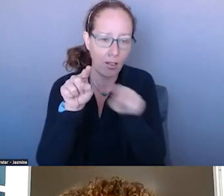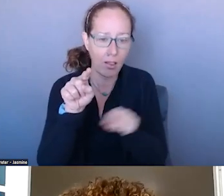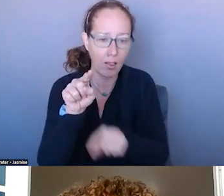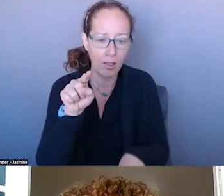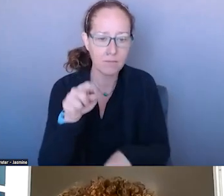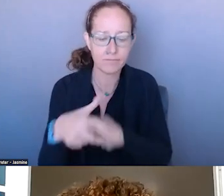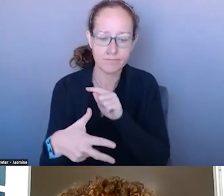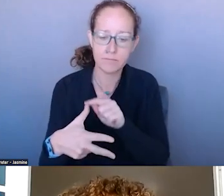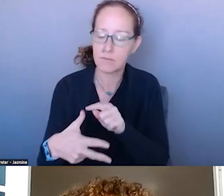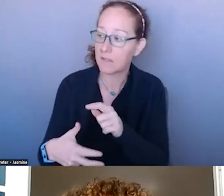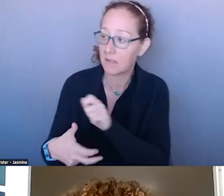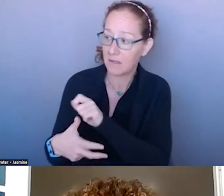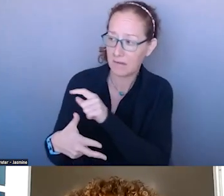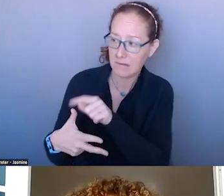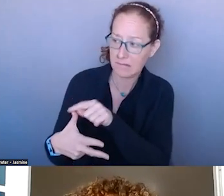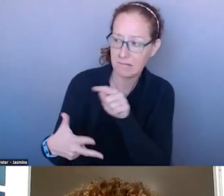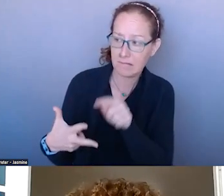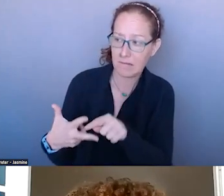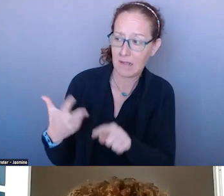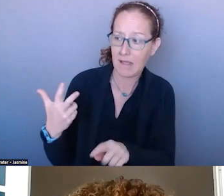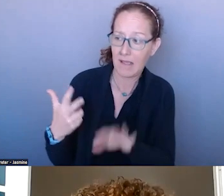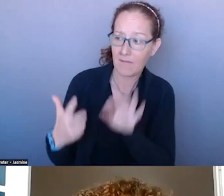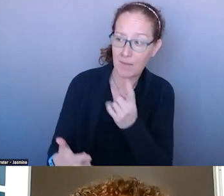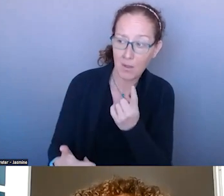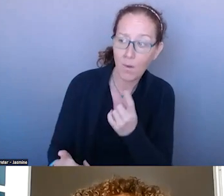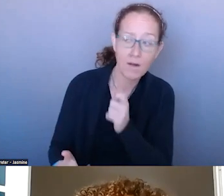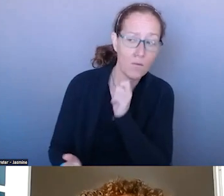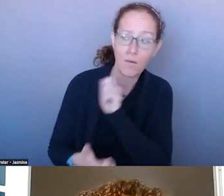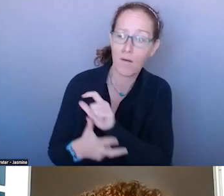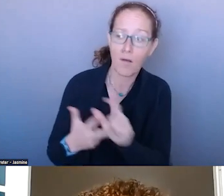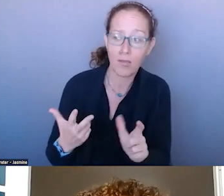THREE? NOT ALL THREE? >>: YOU GET ONE OPTION.